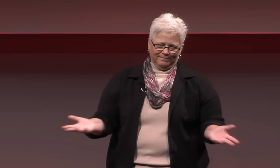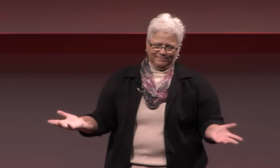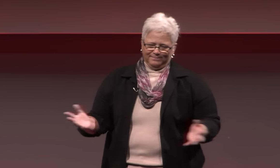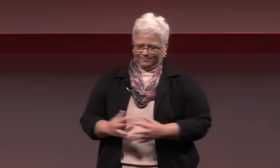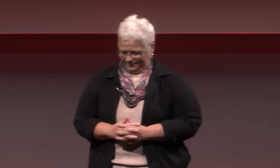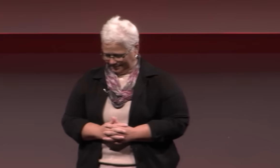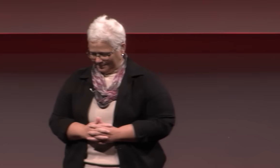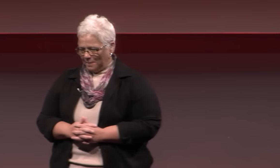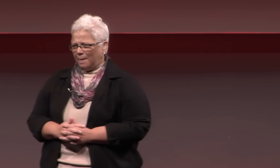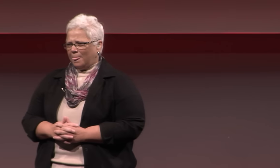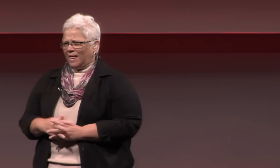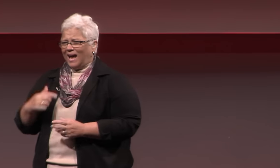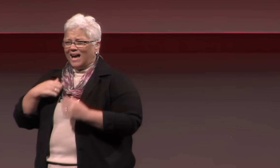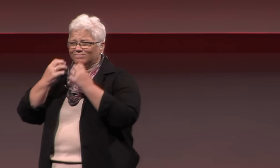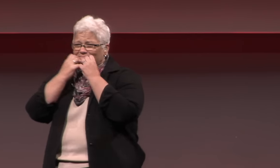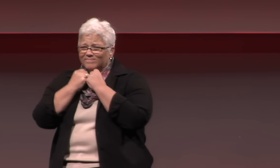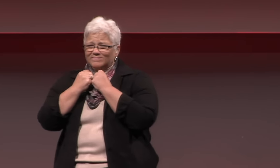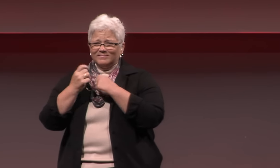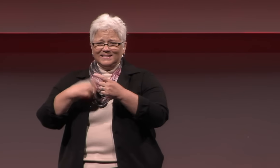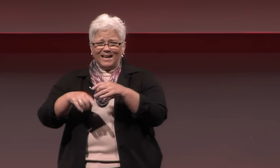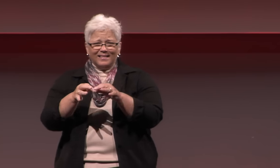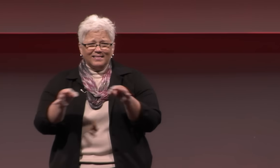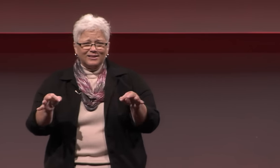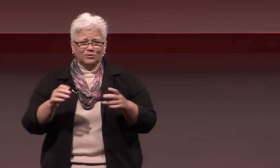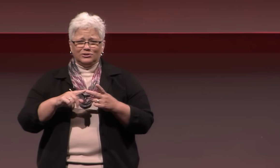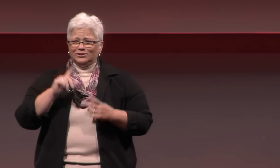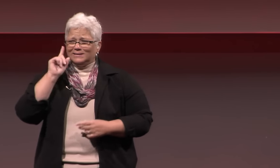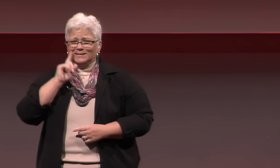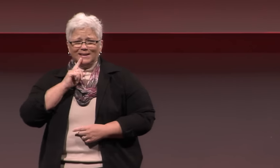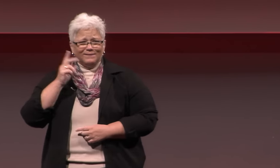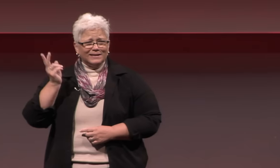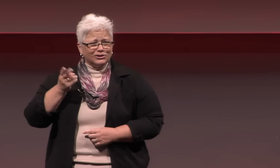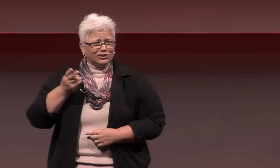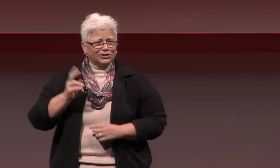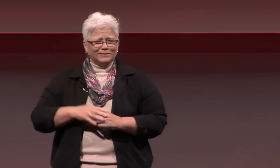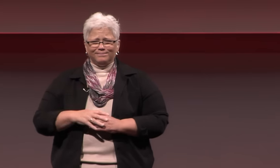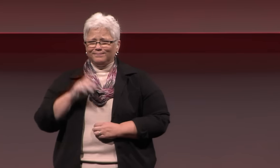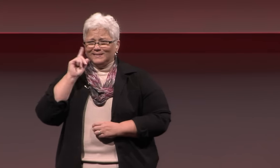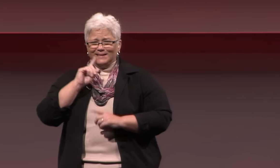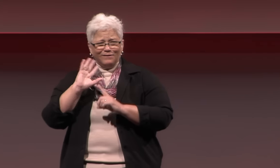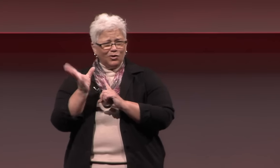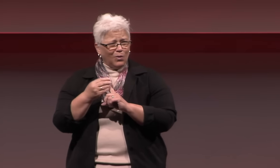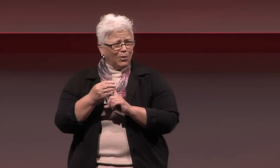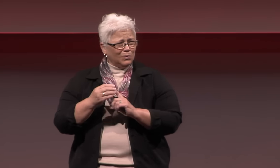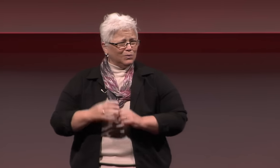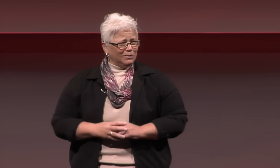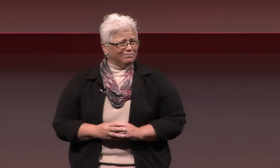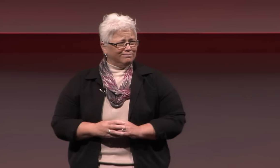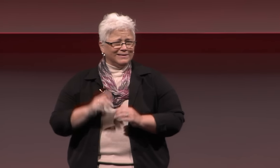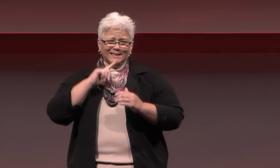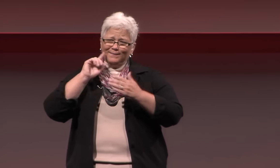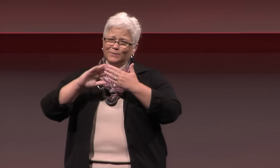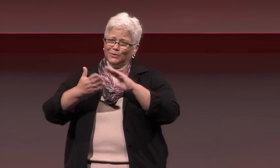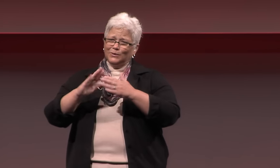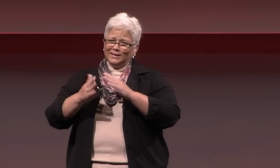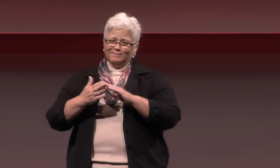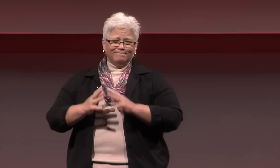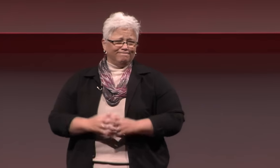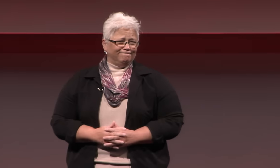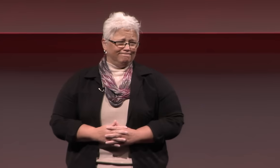even more than I had before. I love American Sign Language, Deaf culture and Deaf history,